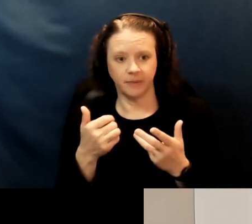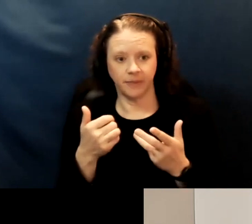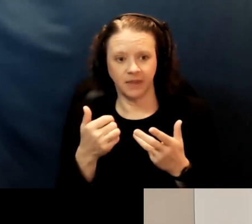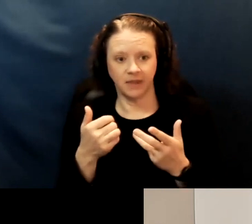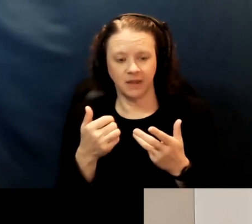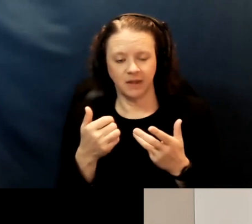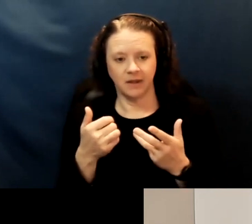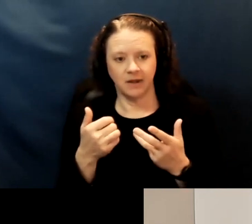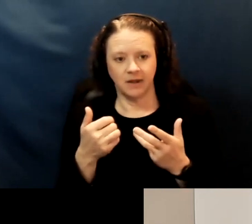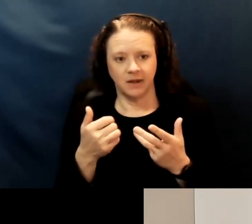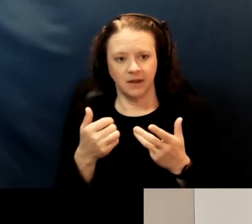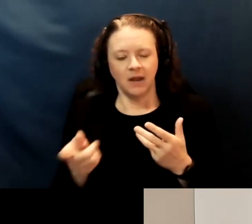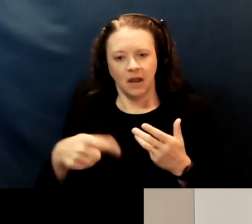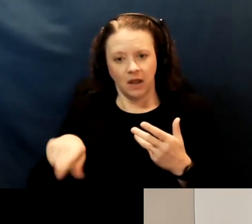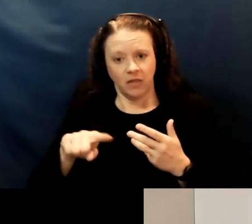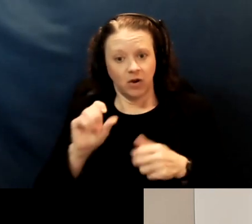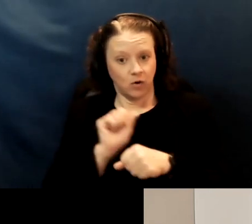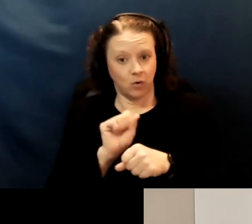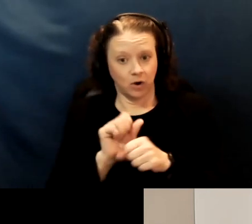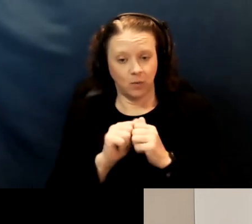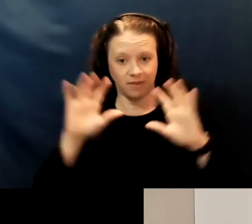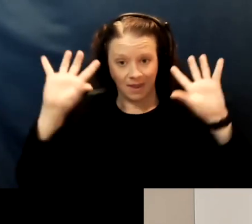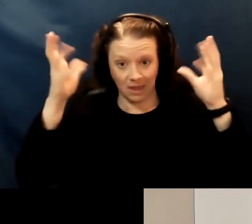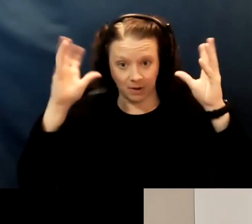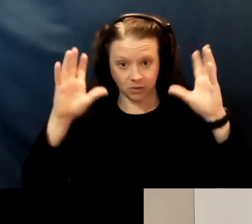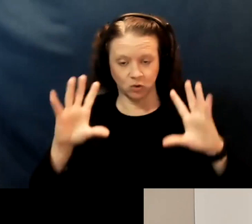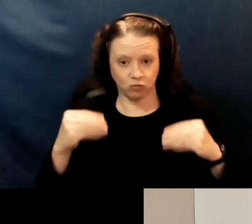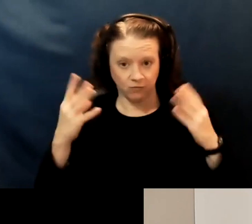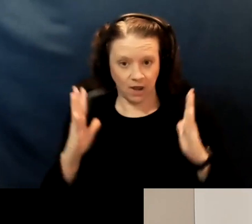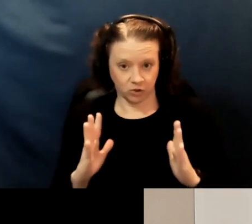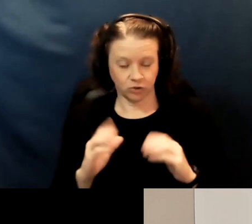is working with ambulance providers across all the counties